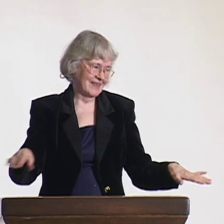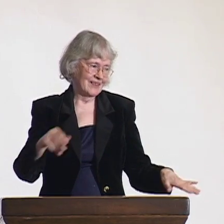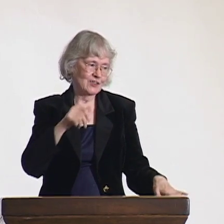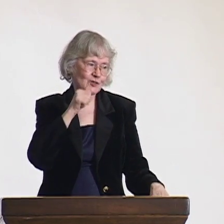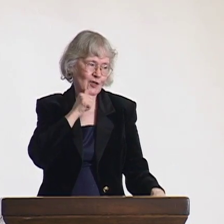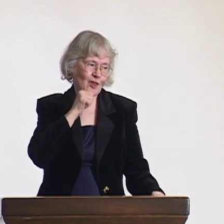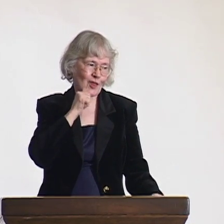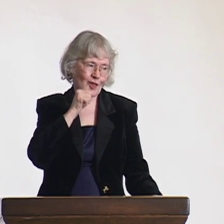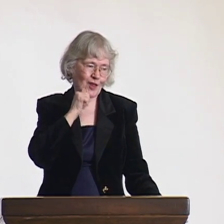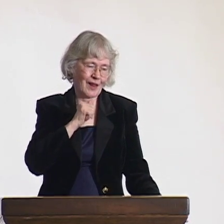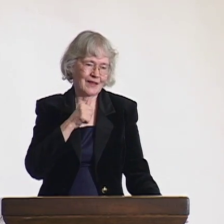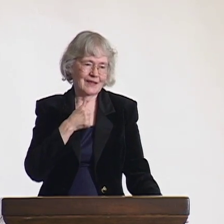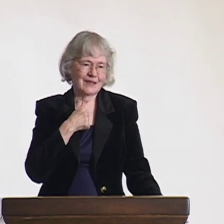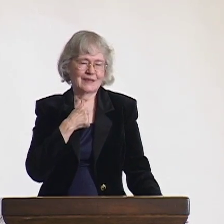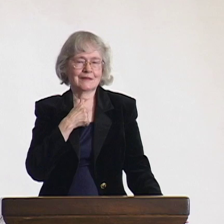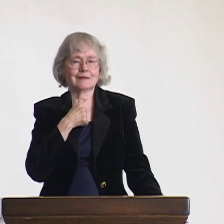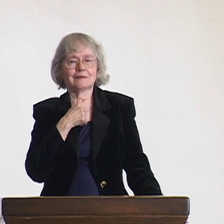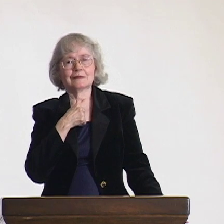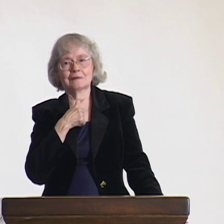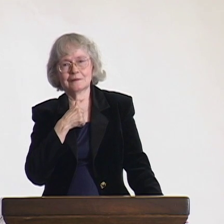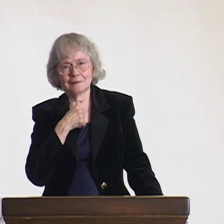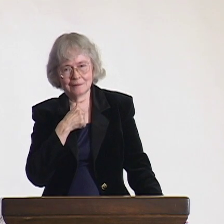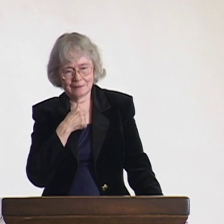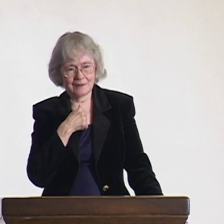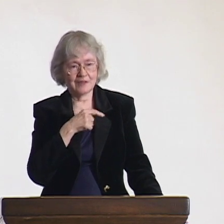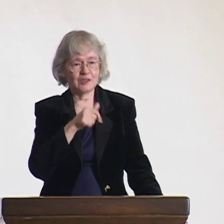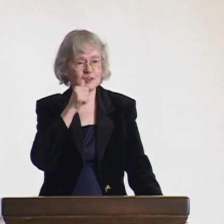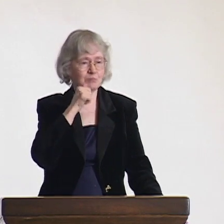and they had mental and physical disorders as a result.